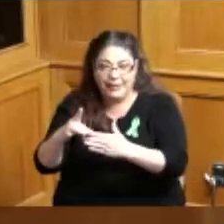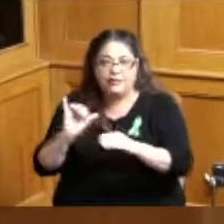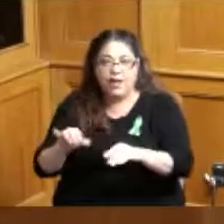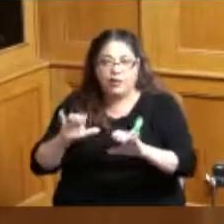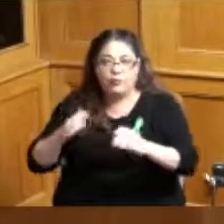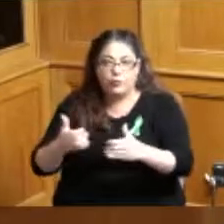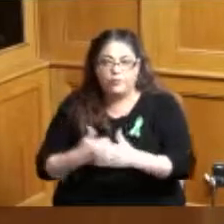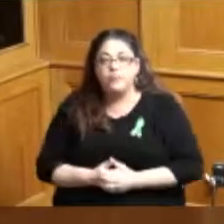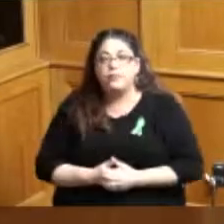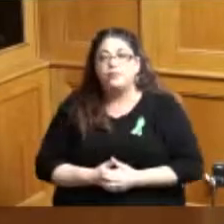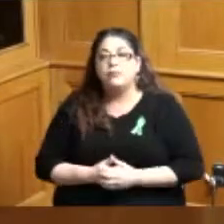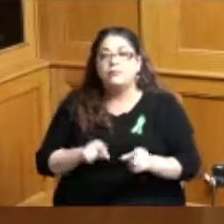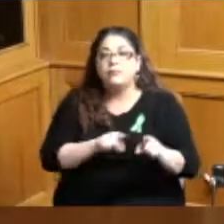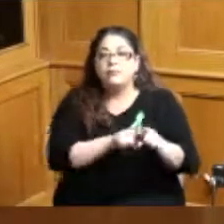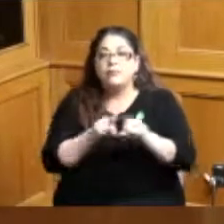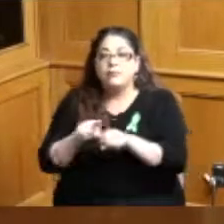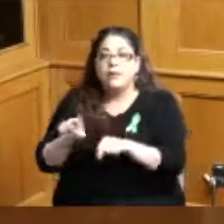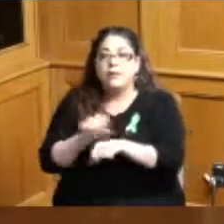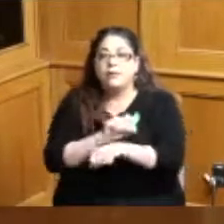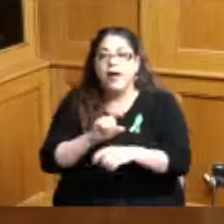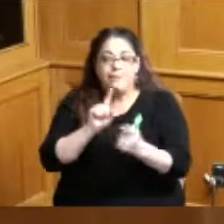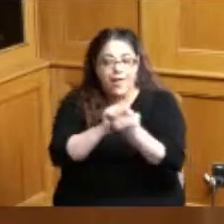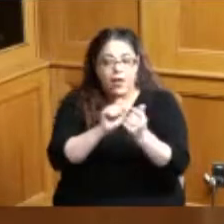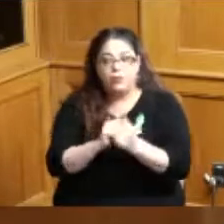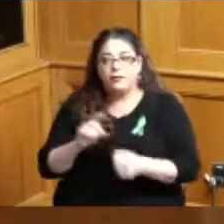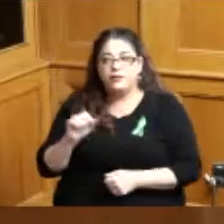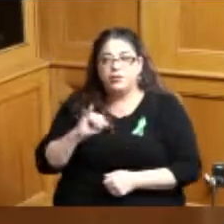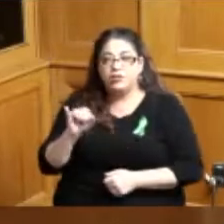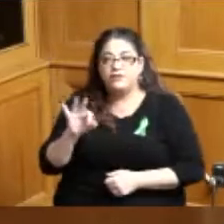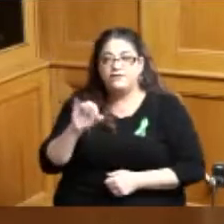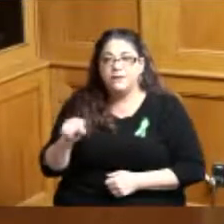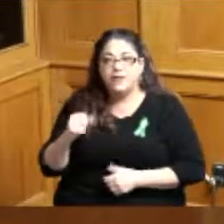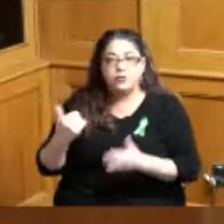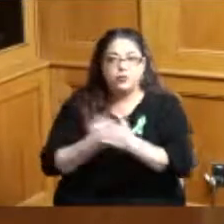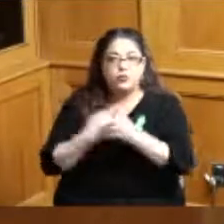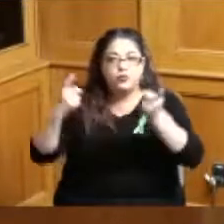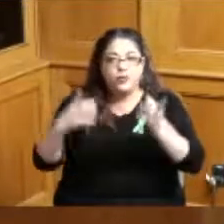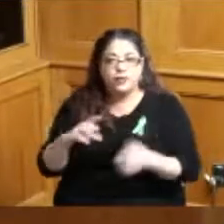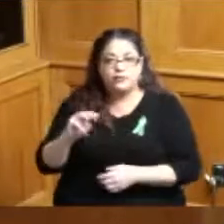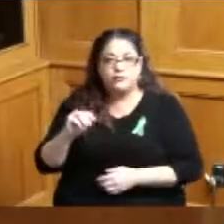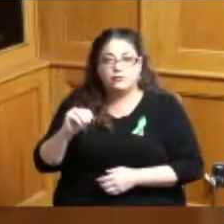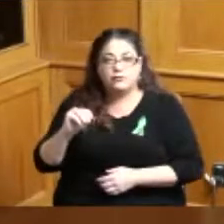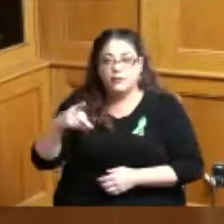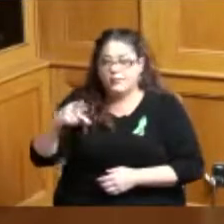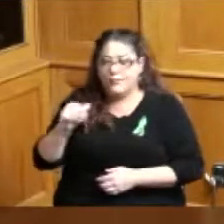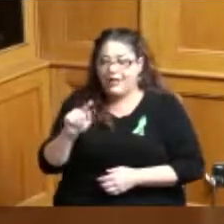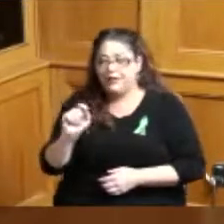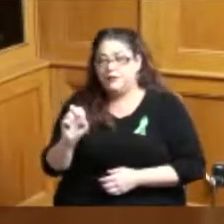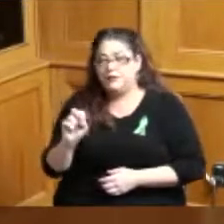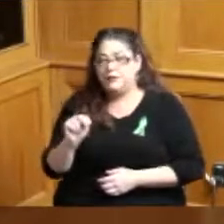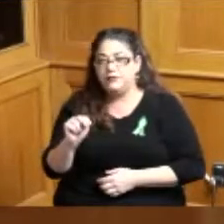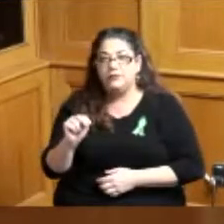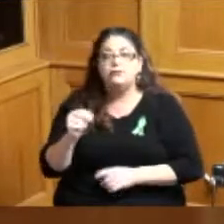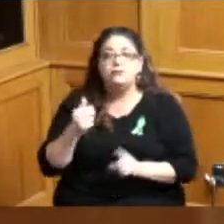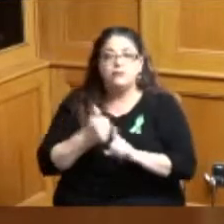also I met with Director Patton of JFS our new Director on our new first time youth employment